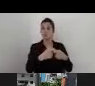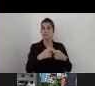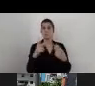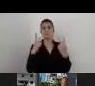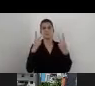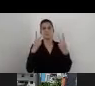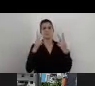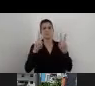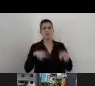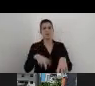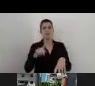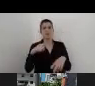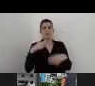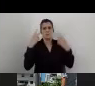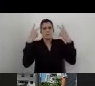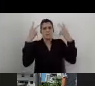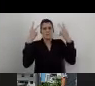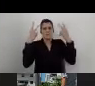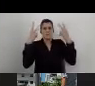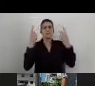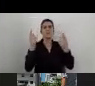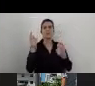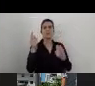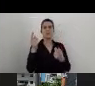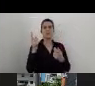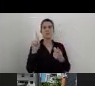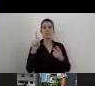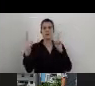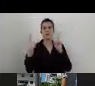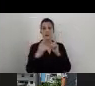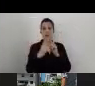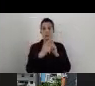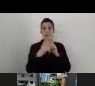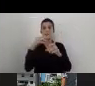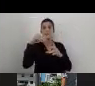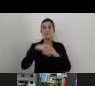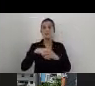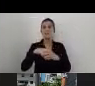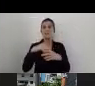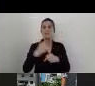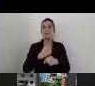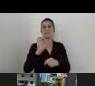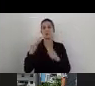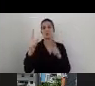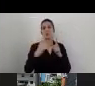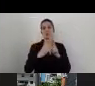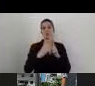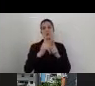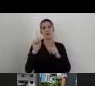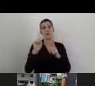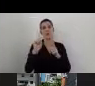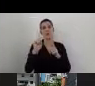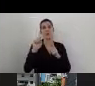that eventually accessibility implementation will not cost them more than it's supposed to cost.